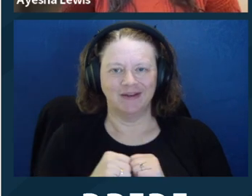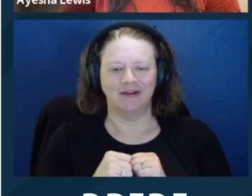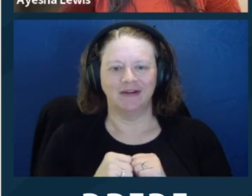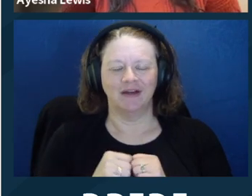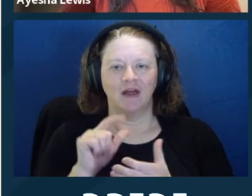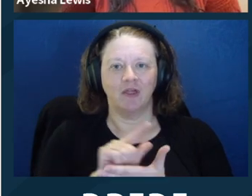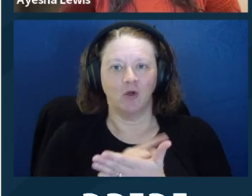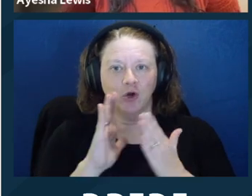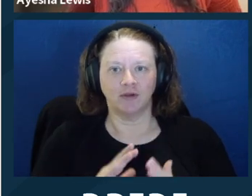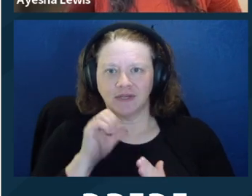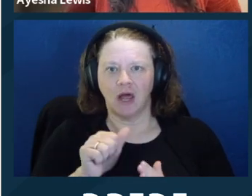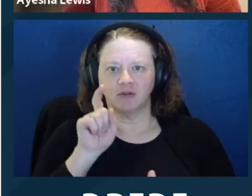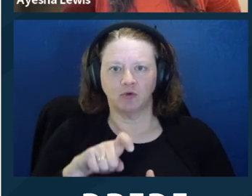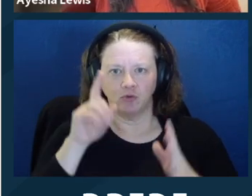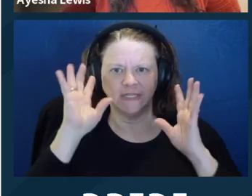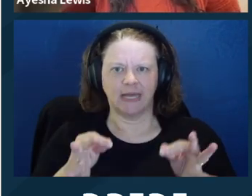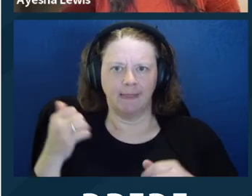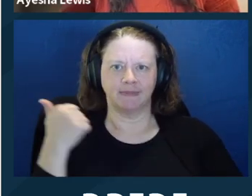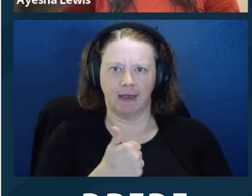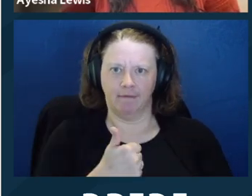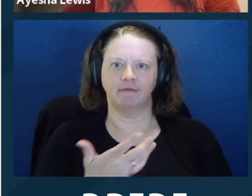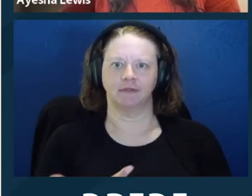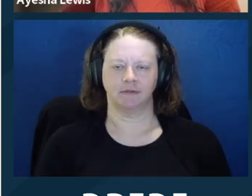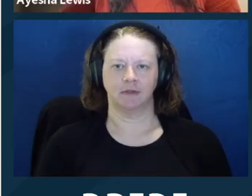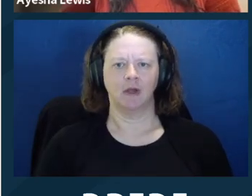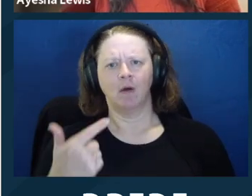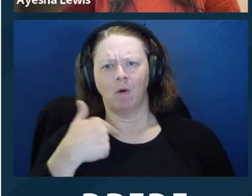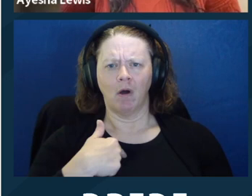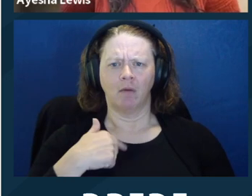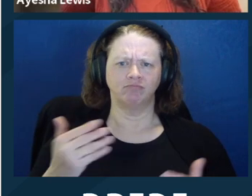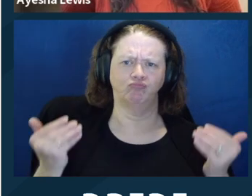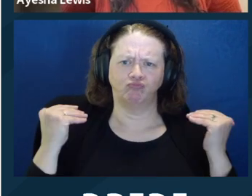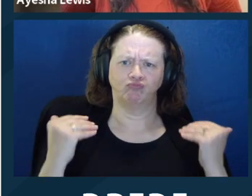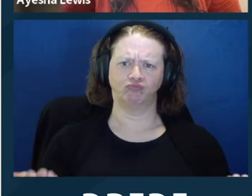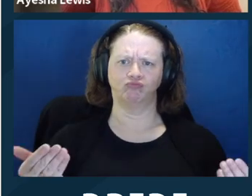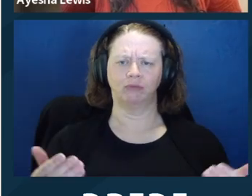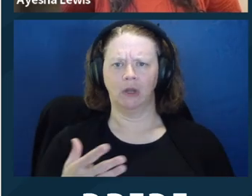My understanding of the spirit of the rule is that the lawyer isn't supposed to take